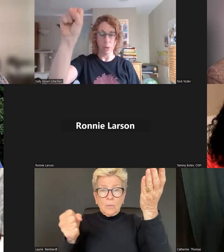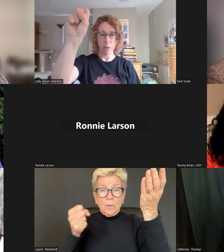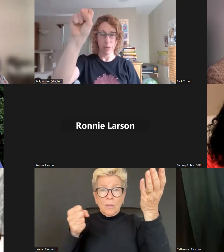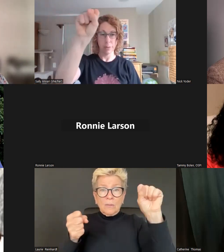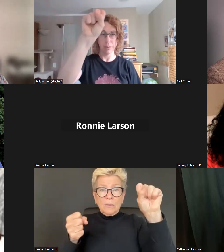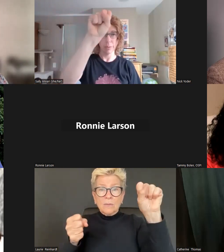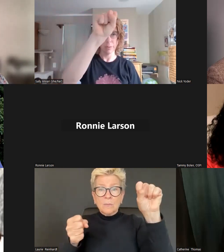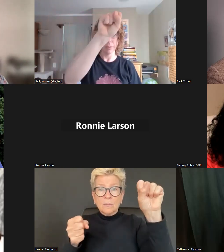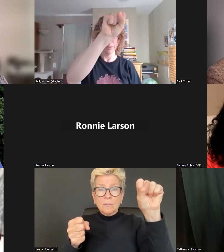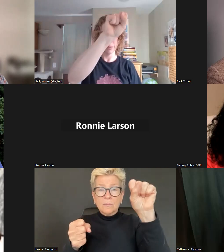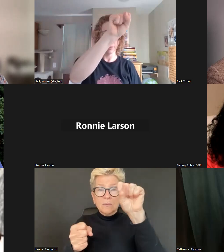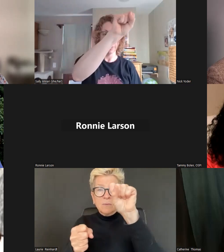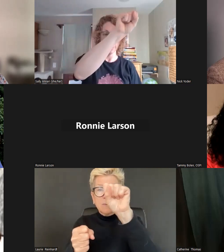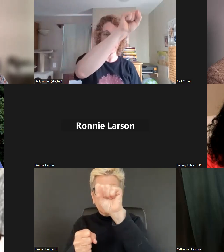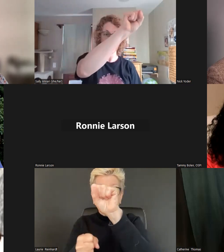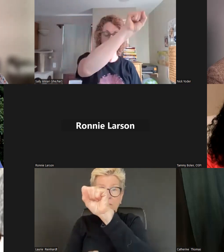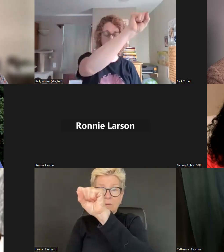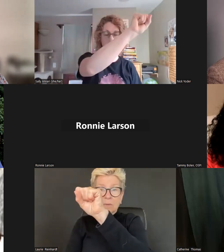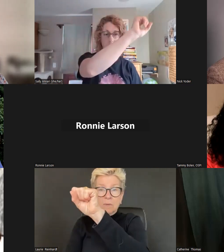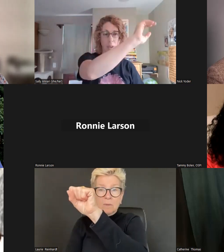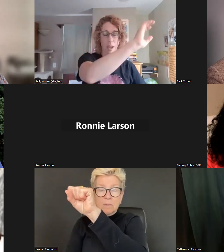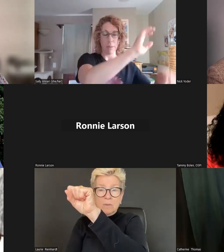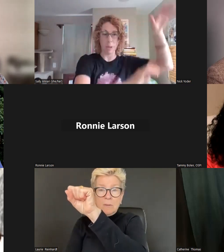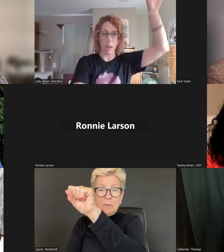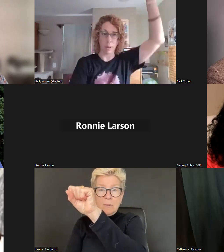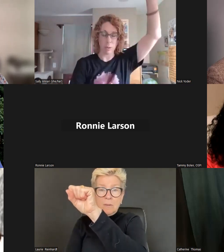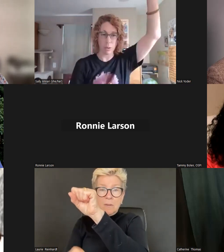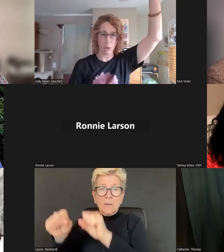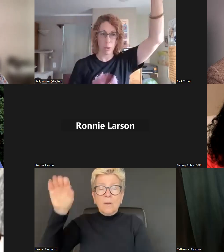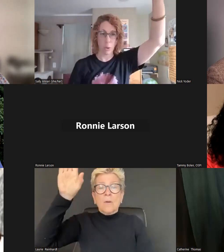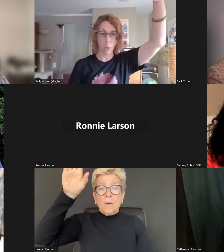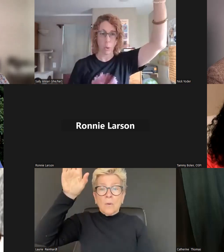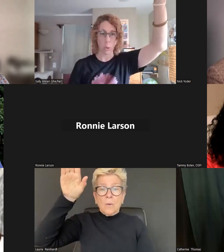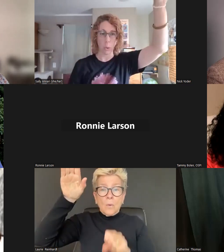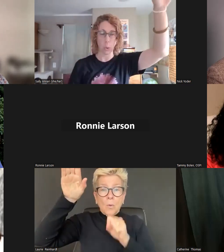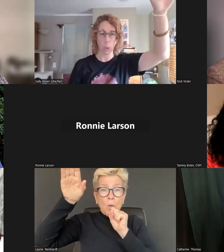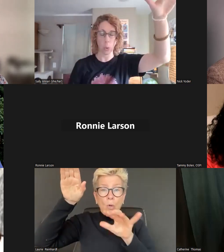And breathe in.